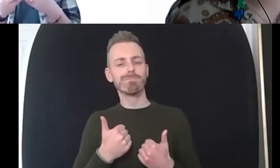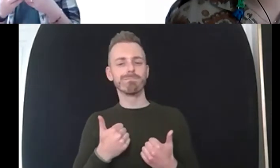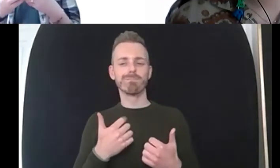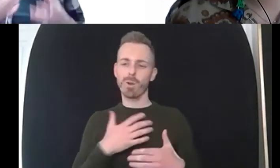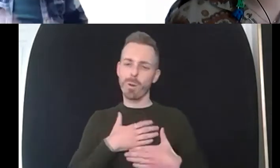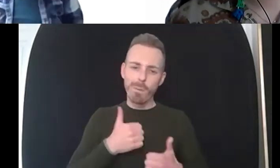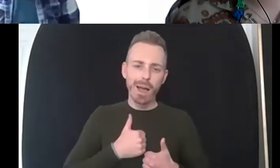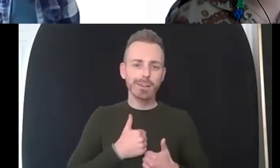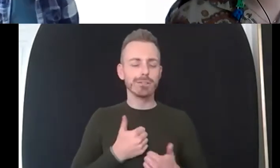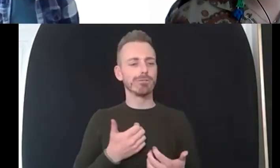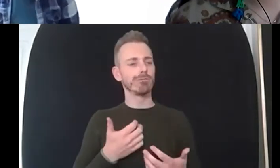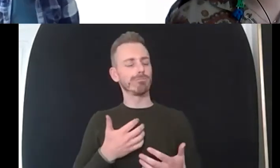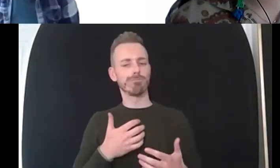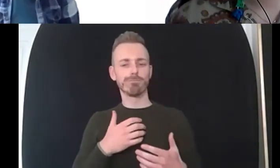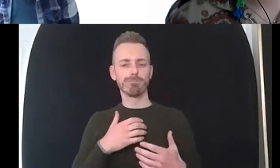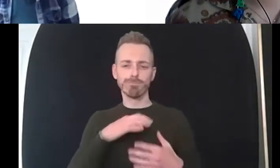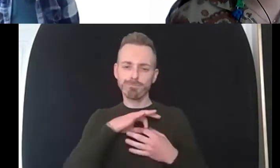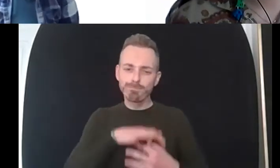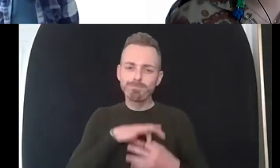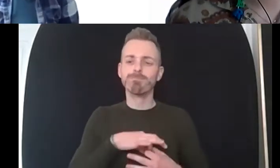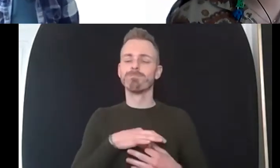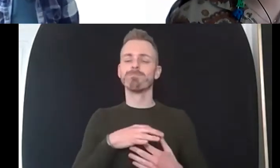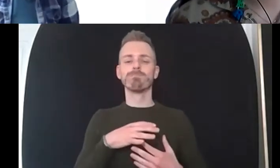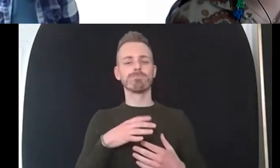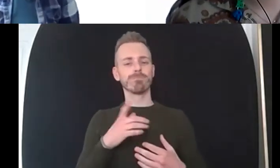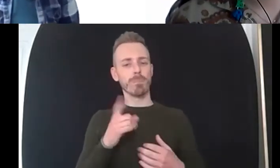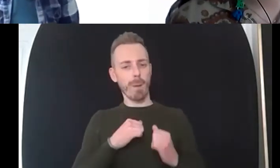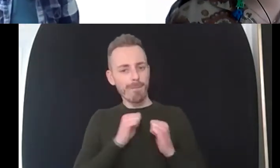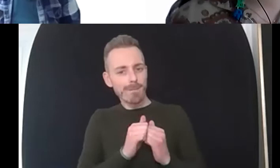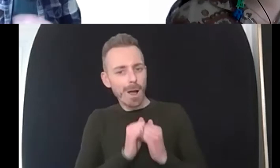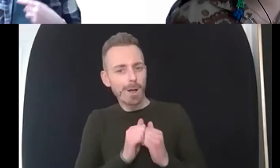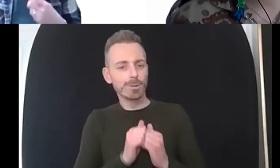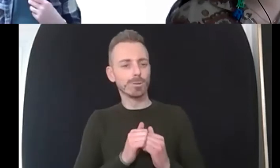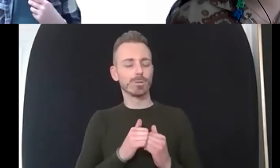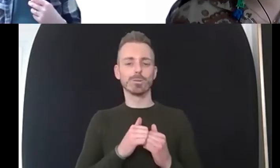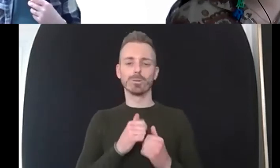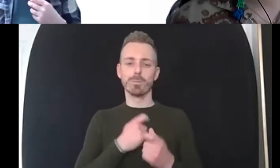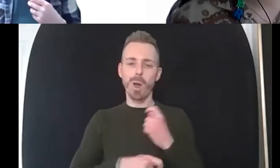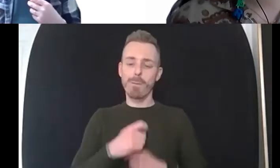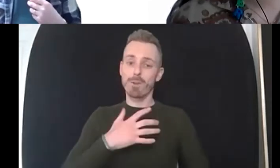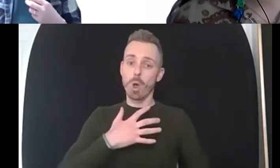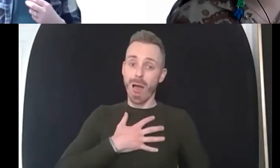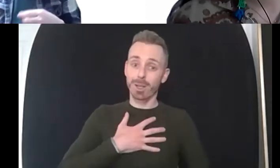well what is it that you value what are your values for life um and there's a um a task that